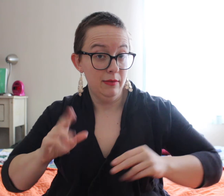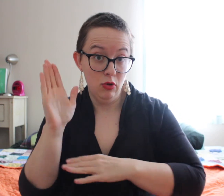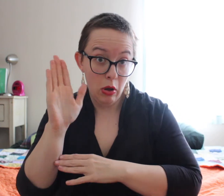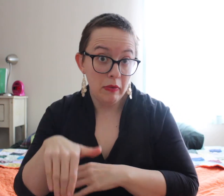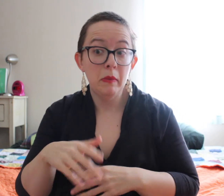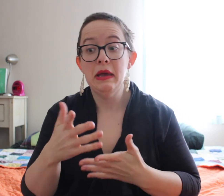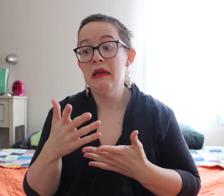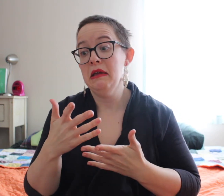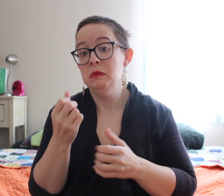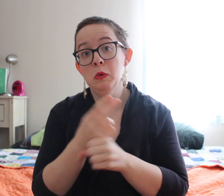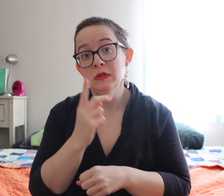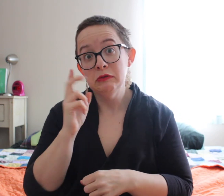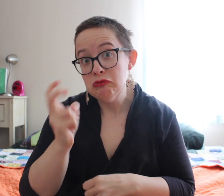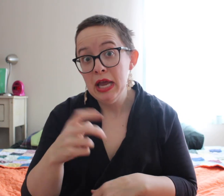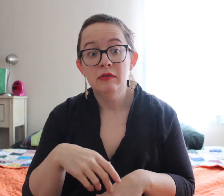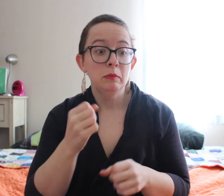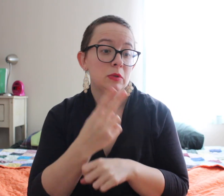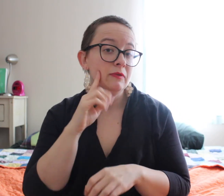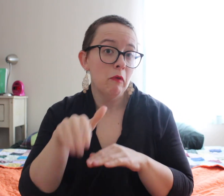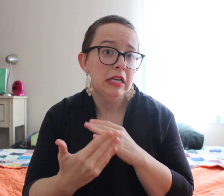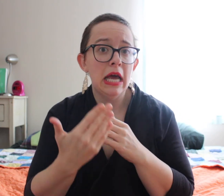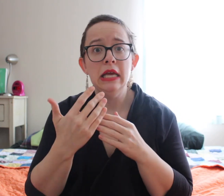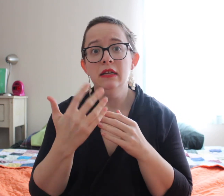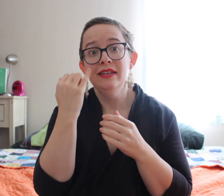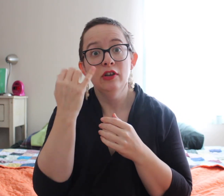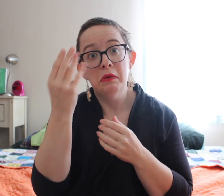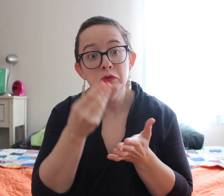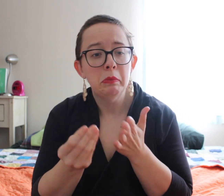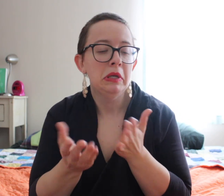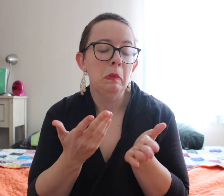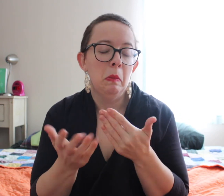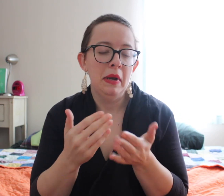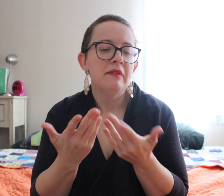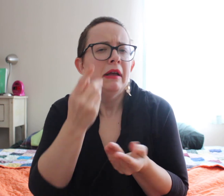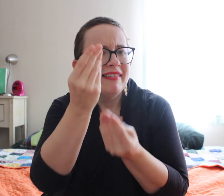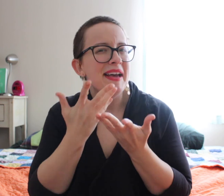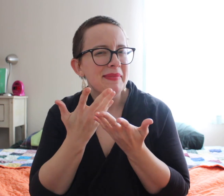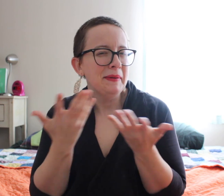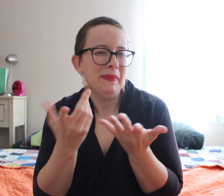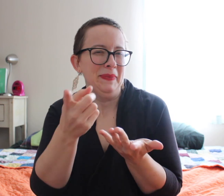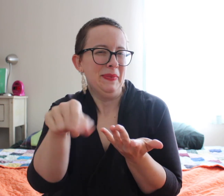What do you do? Do cloth diaper 100%? Maybe you disposables for travel overnight or if you're going out shopping.